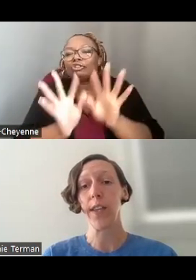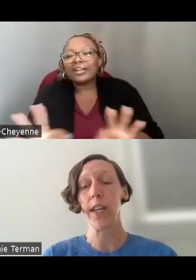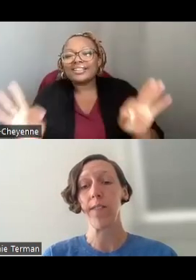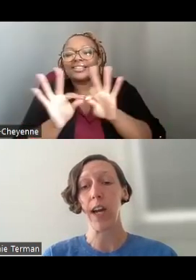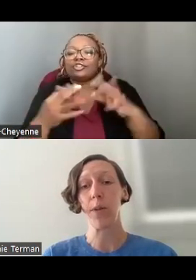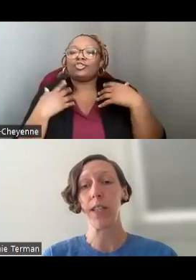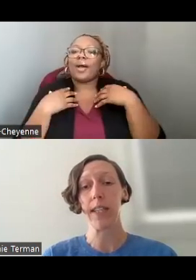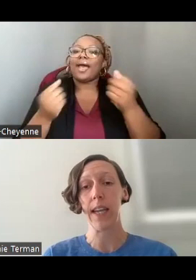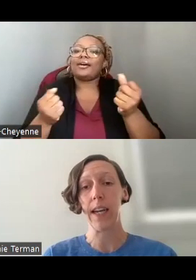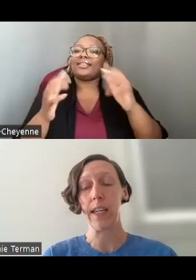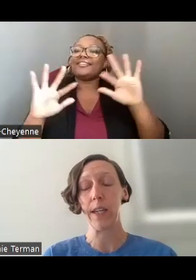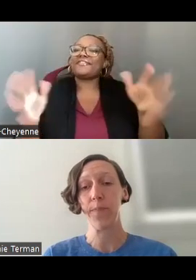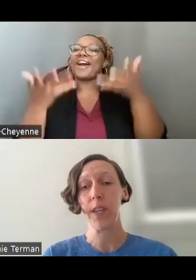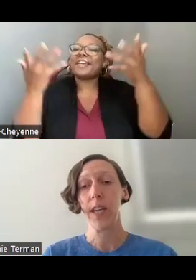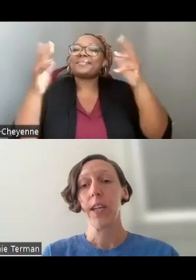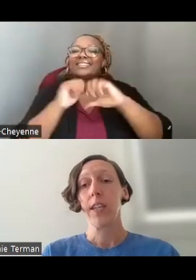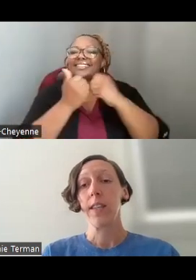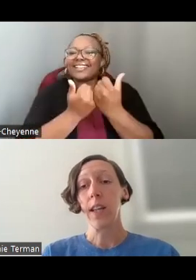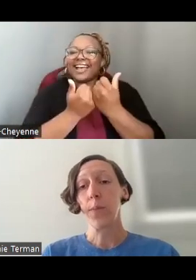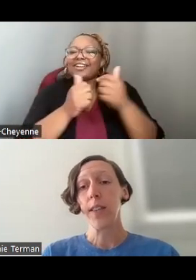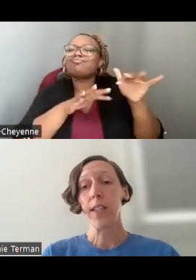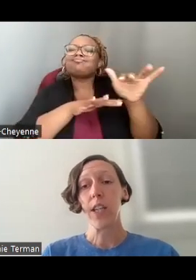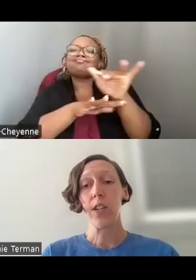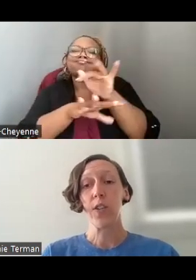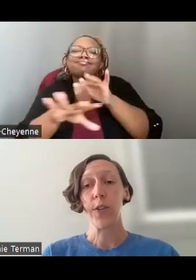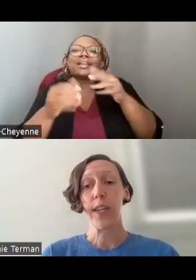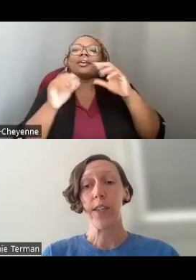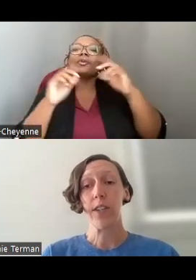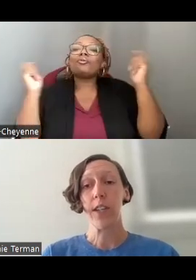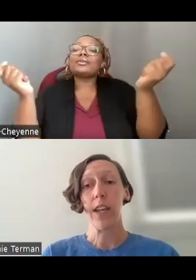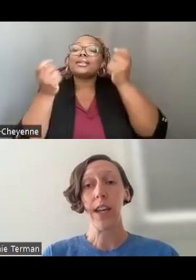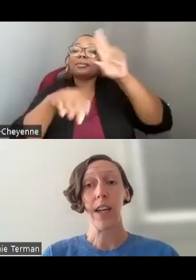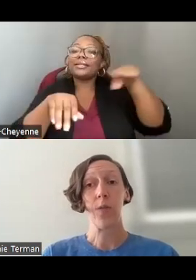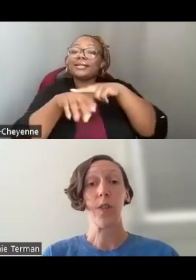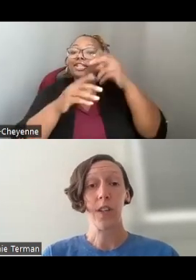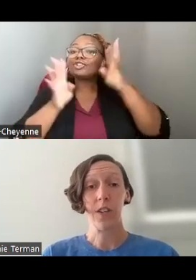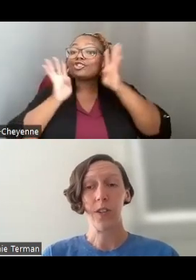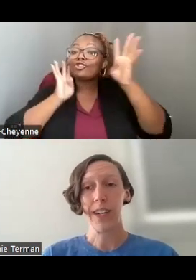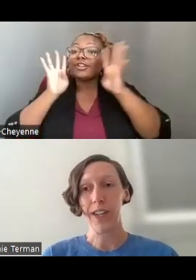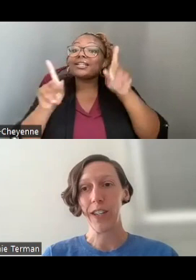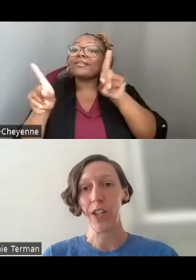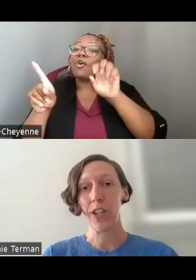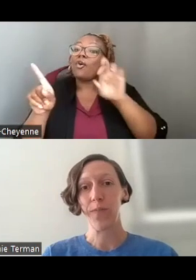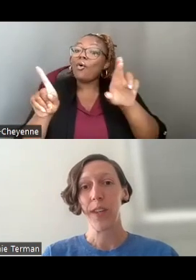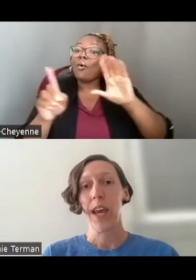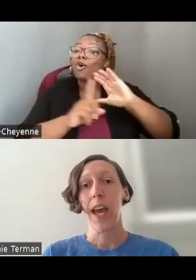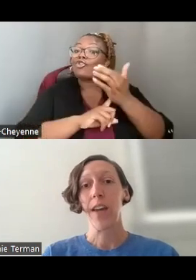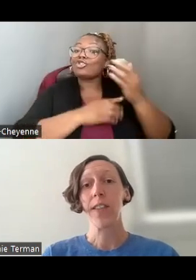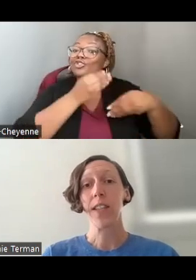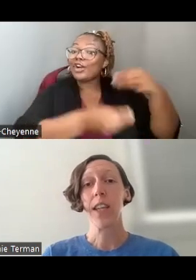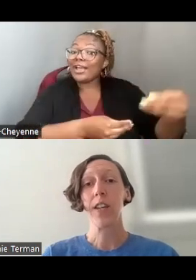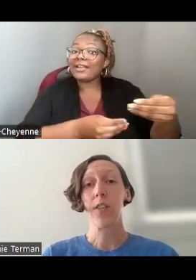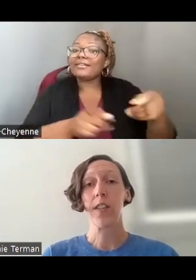AND VIBRANT SOCIETY, CELEBRATE THE NATION'S CREATIVITY AND/OR CULTURAL HERITAGE, AND FACILITATE